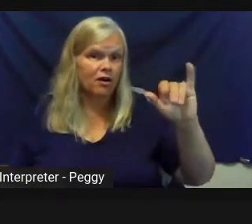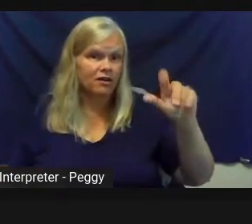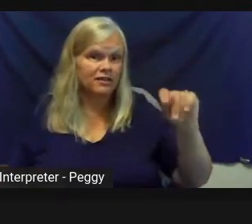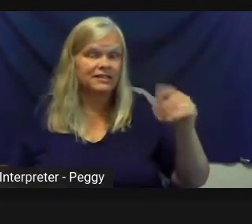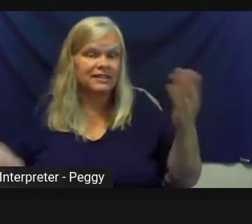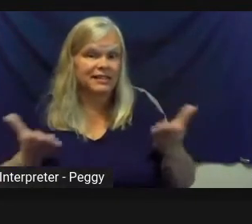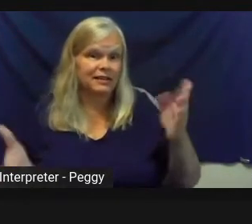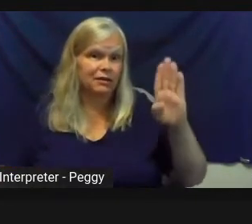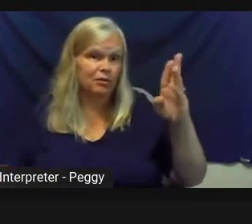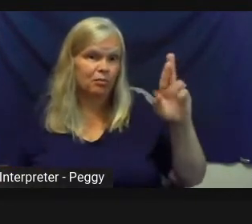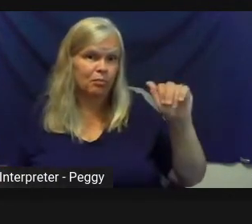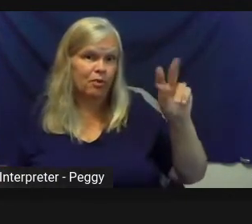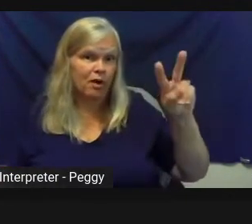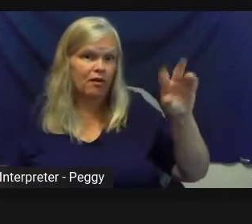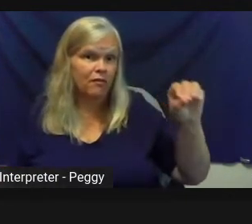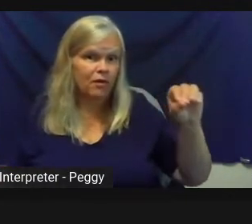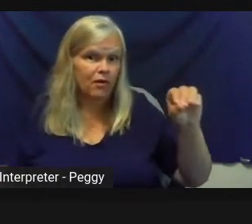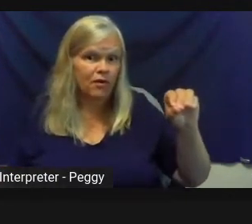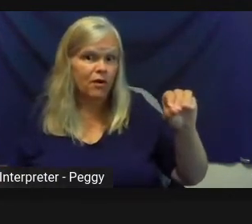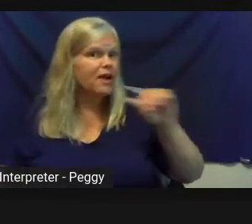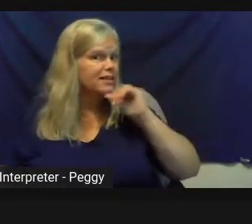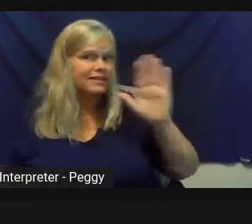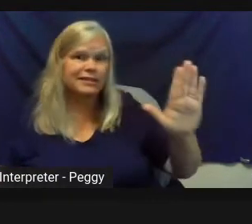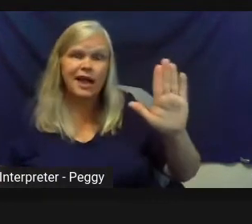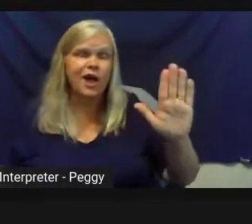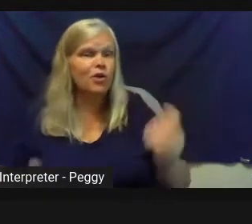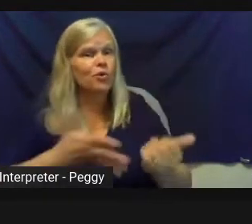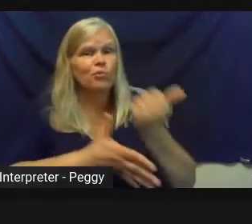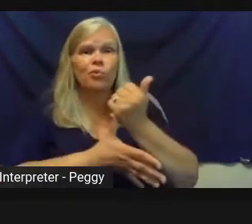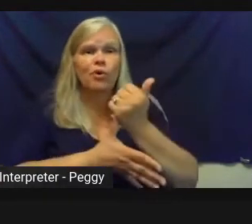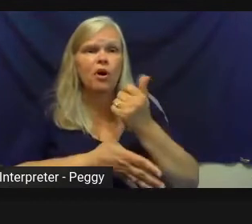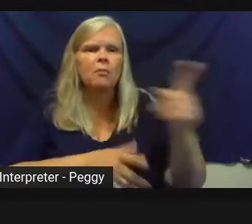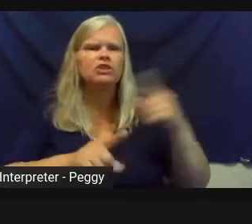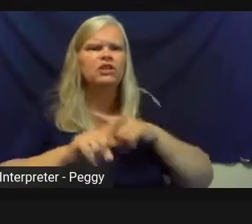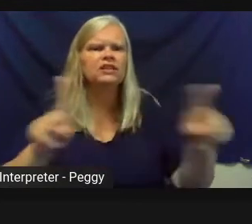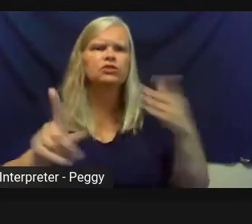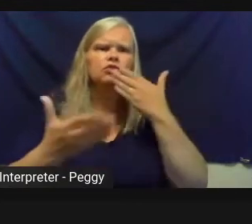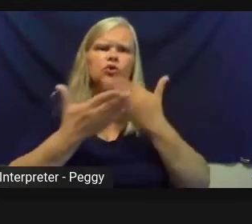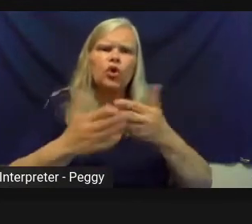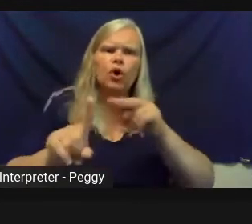And that's not her primary role, but she brings great perspective.